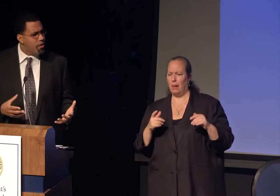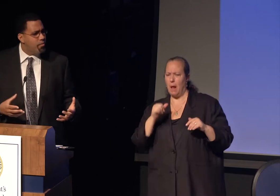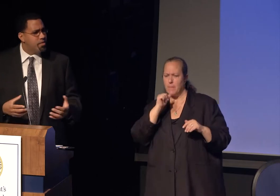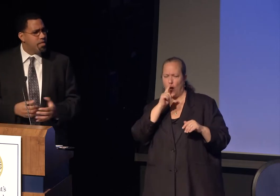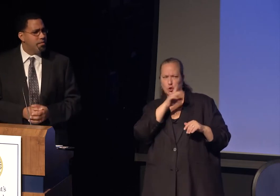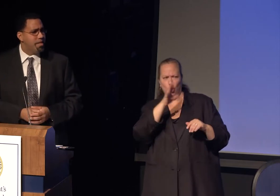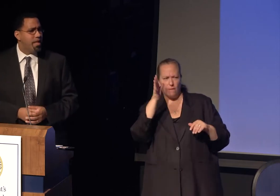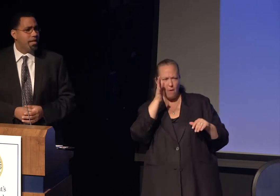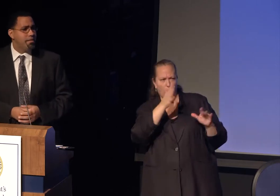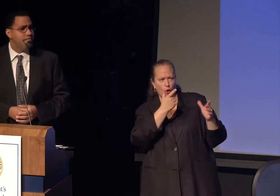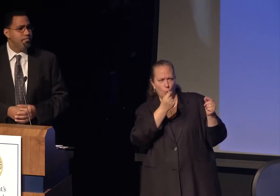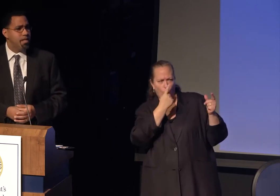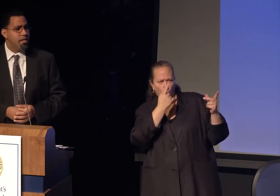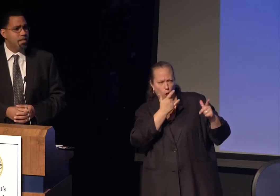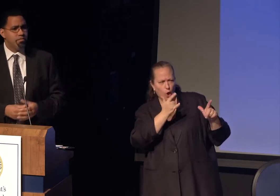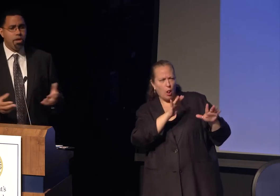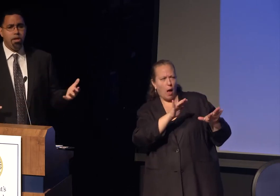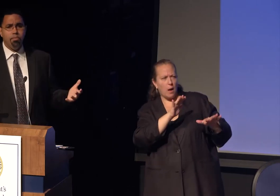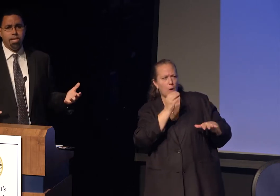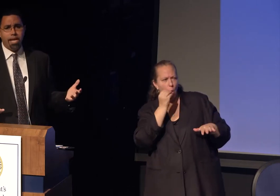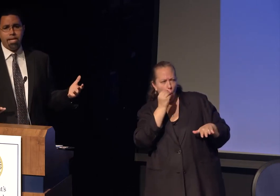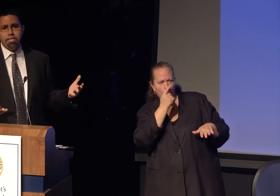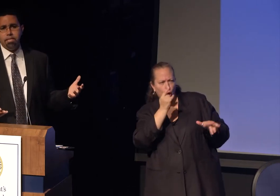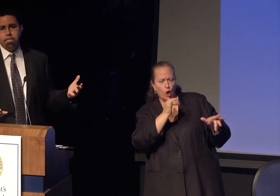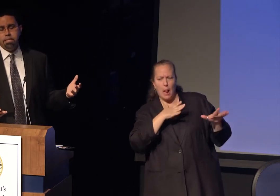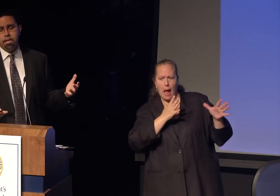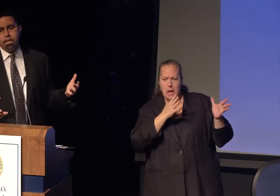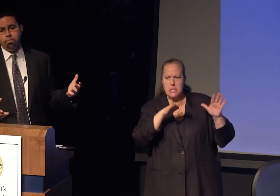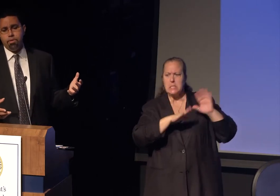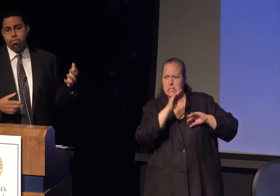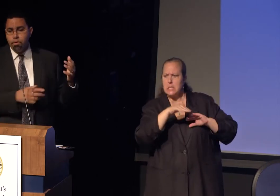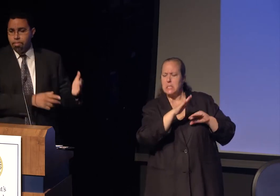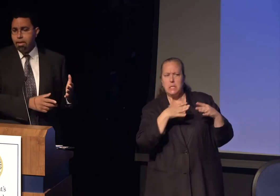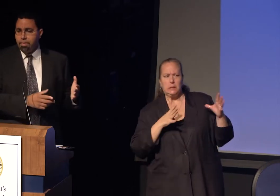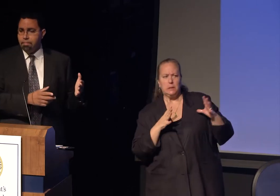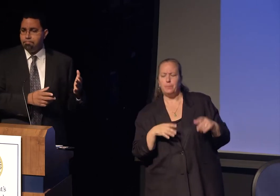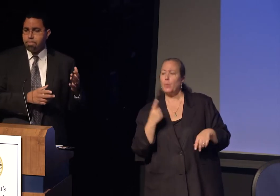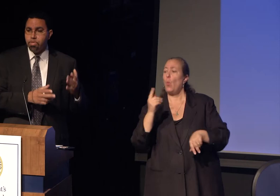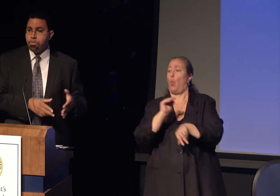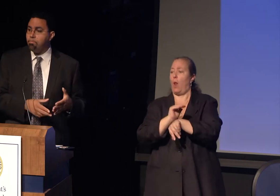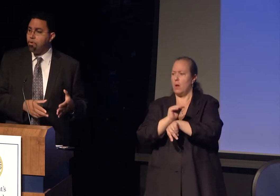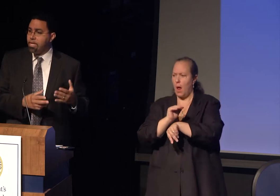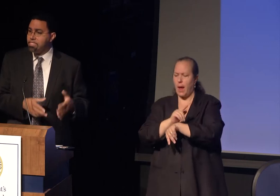what home would be like. He woke me up one night at 2:00 in the morning